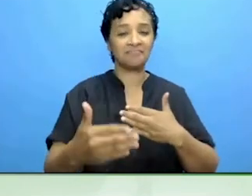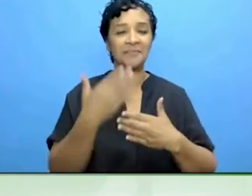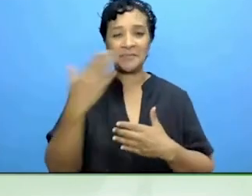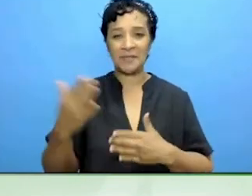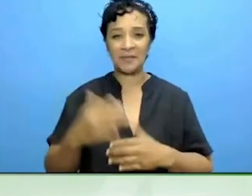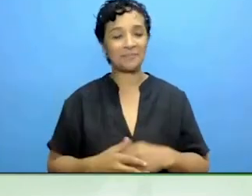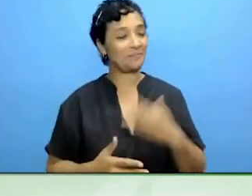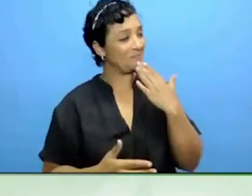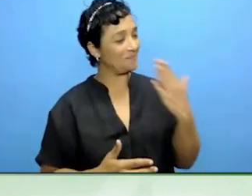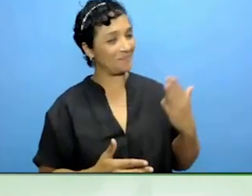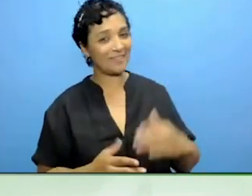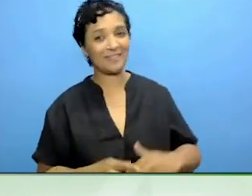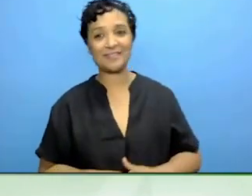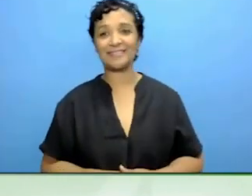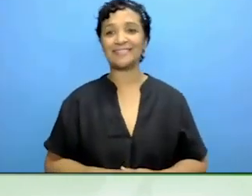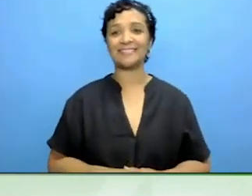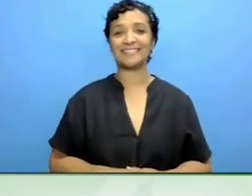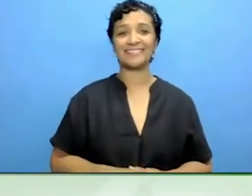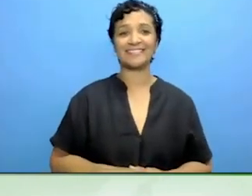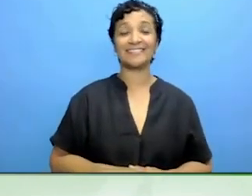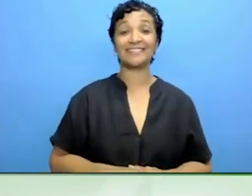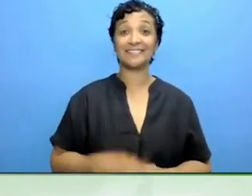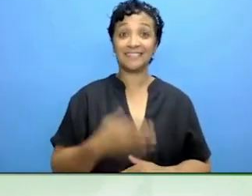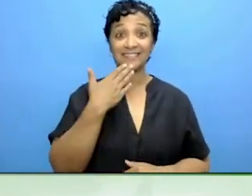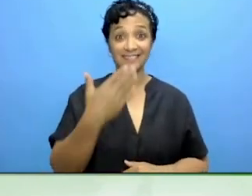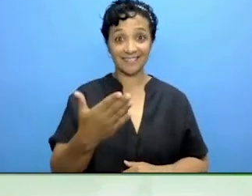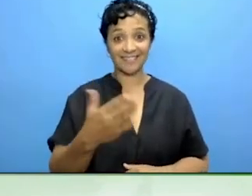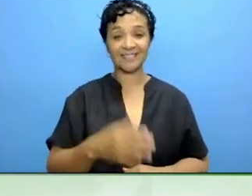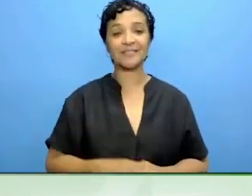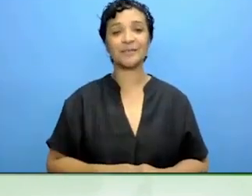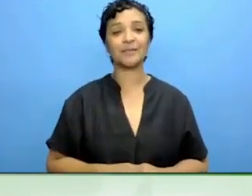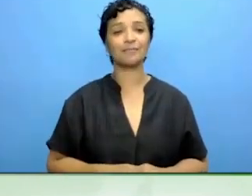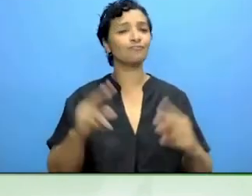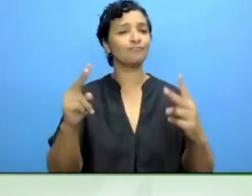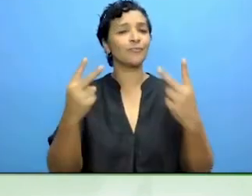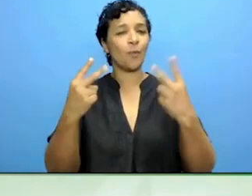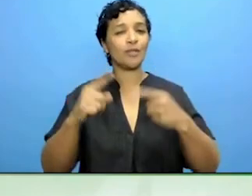Thank you very much. Stay tuned for the next fireside talk.